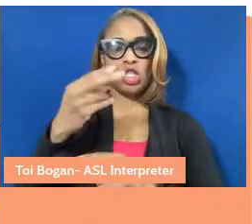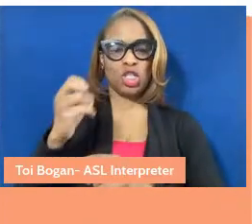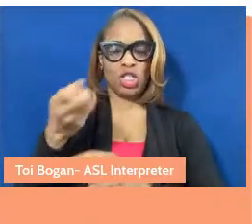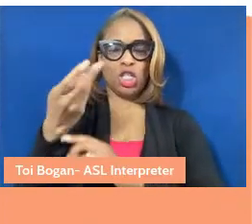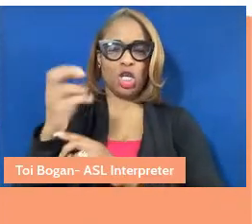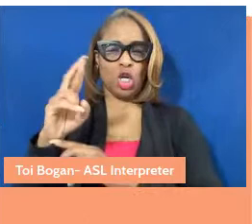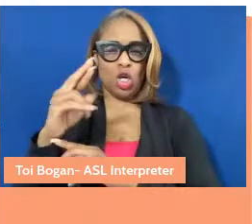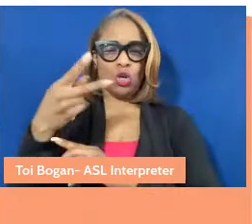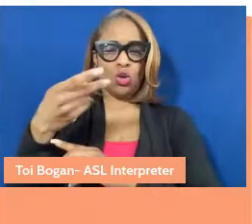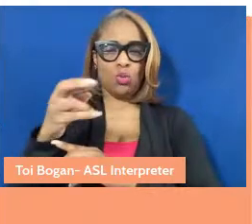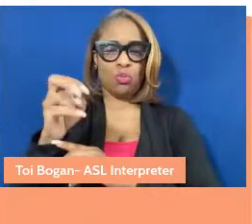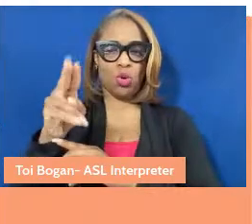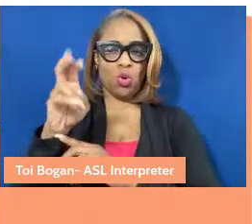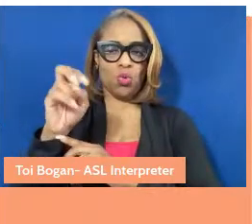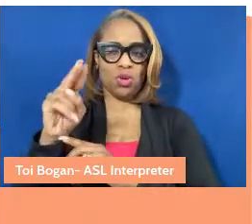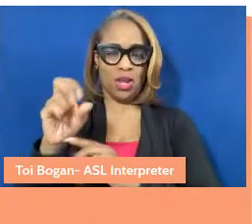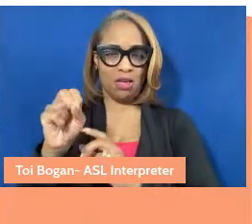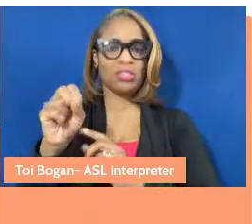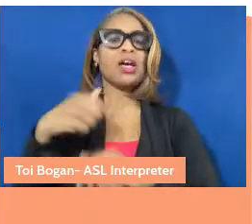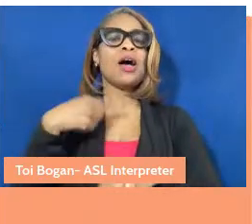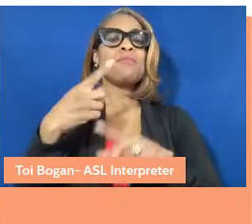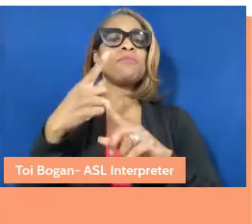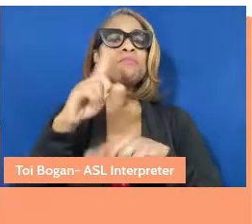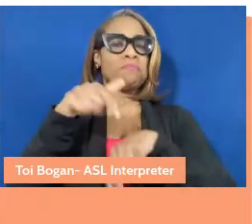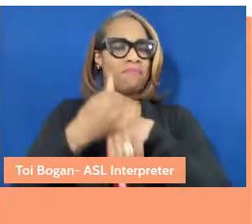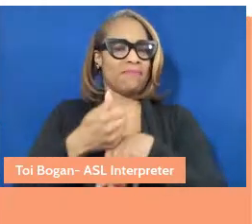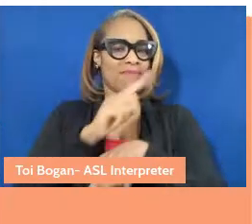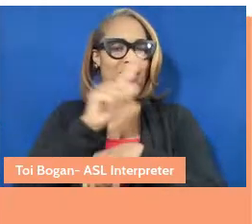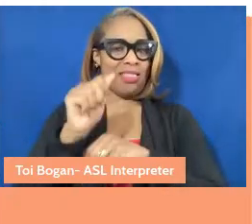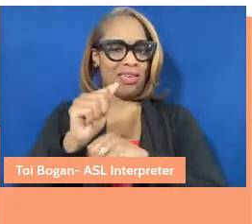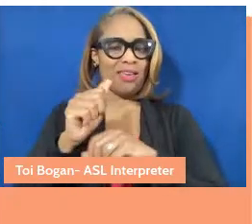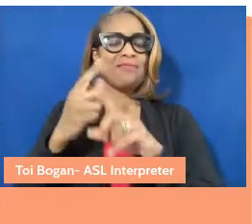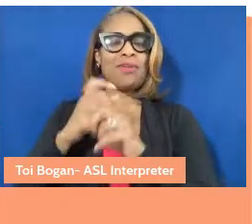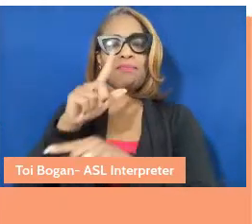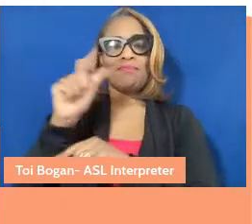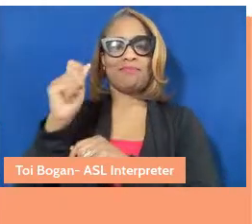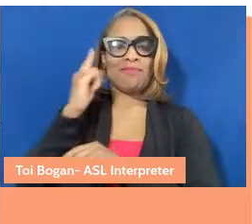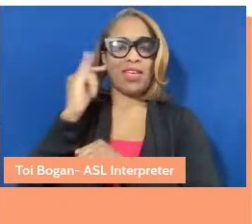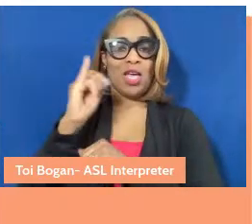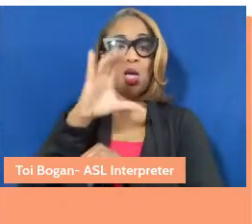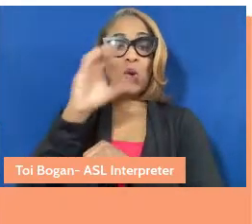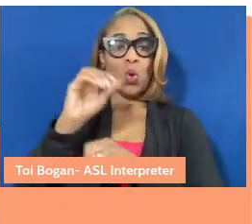based in Los Angeles and from Los Angeles, California. I'm the co-founder of Neon Study,